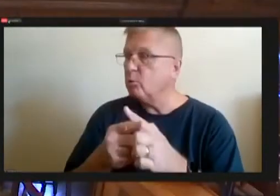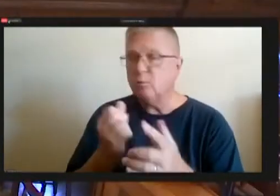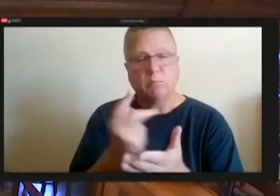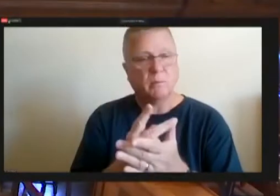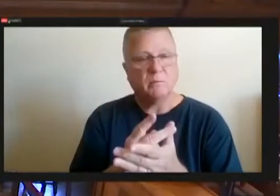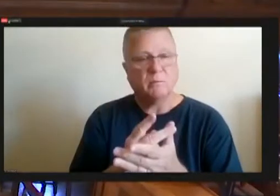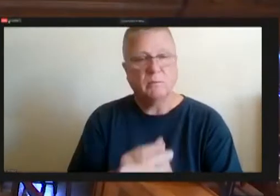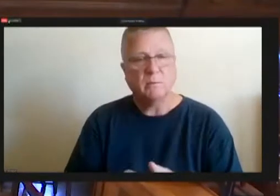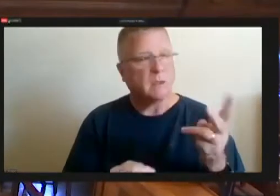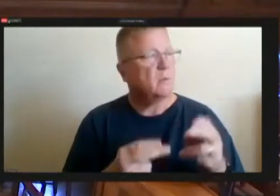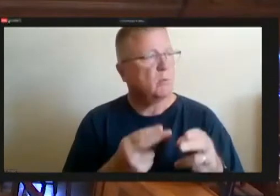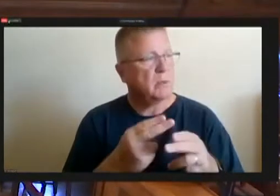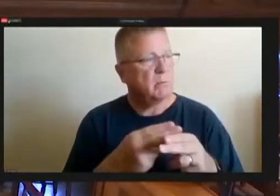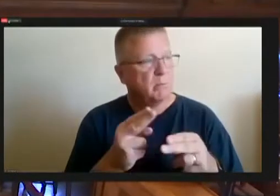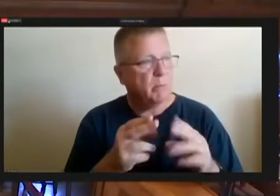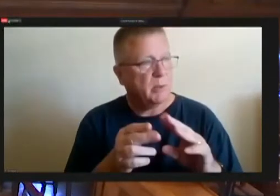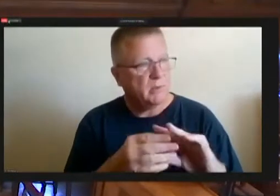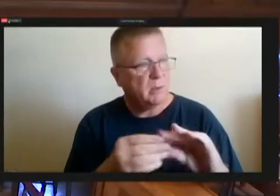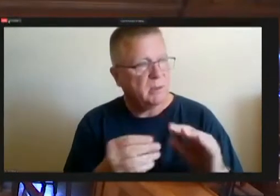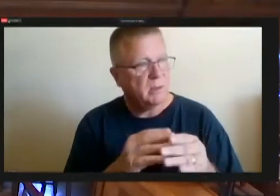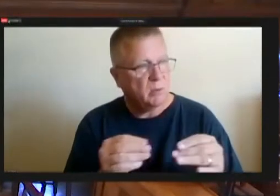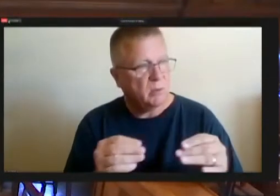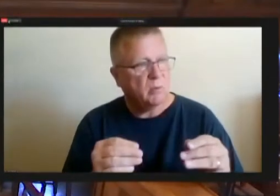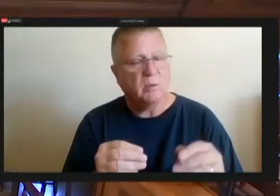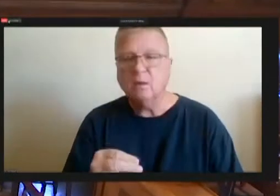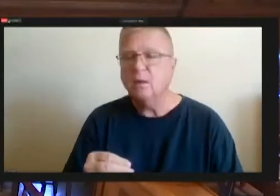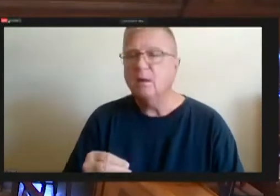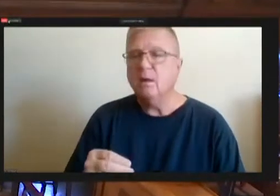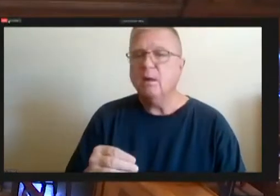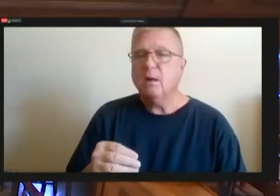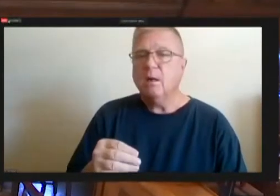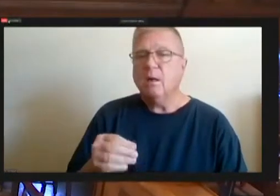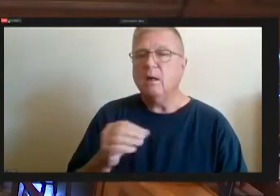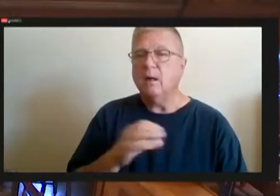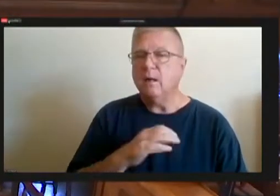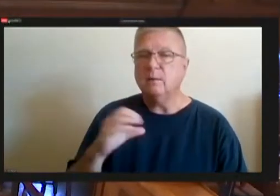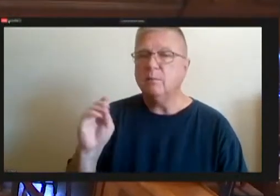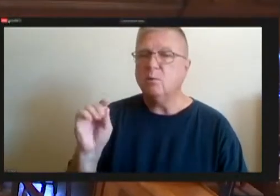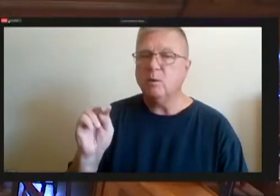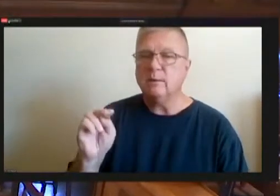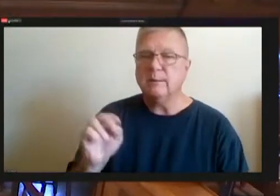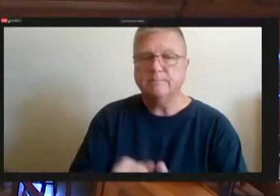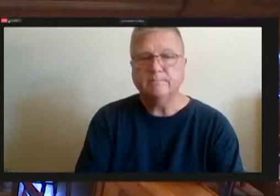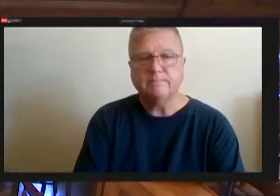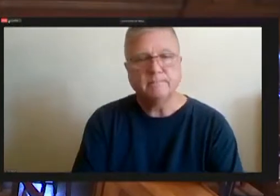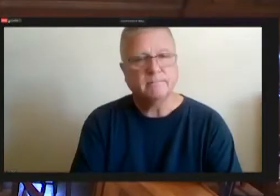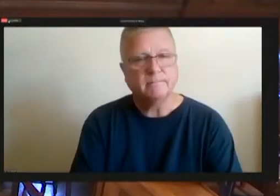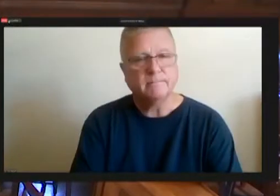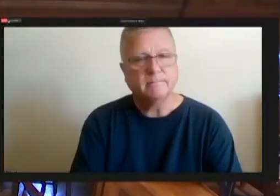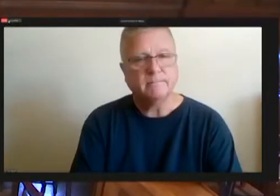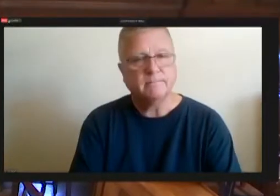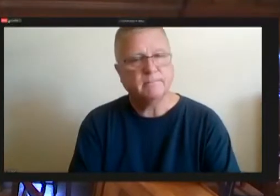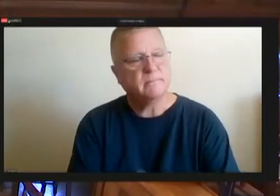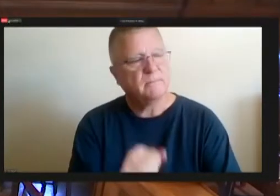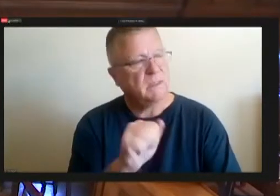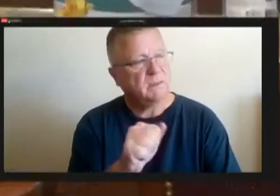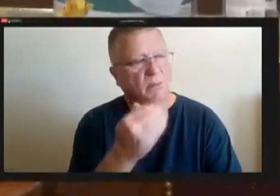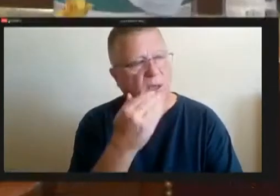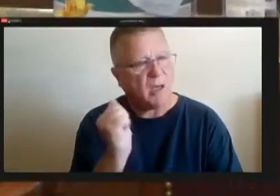discussion discussion Councilman Wilson is. I want to thank all members for our last Wednesday.